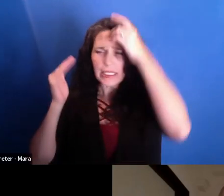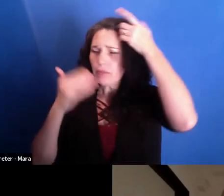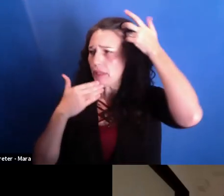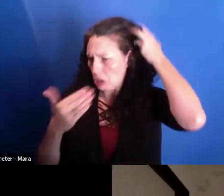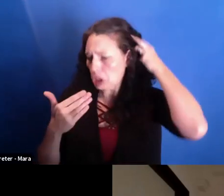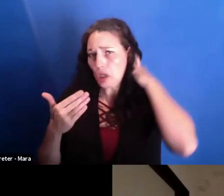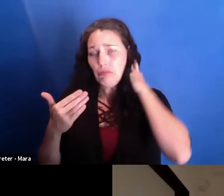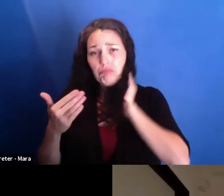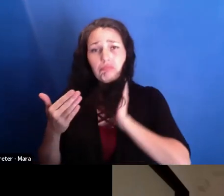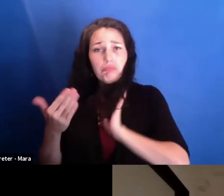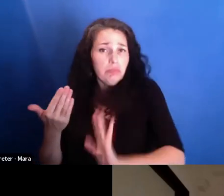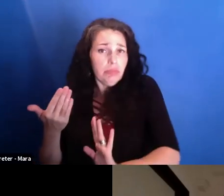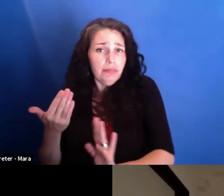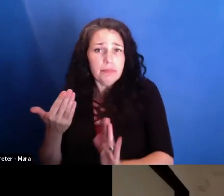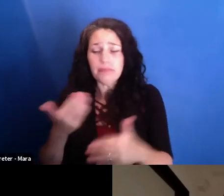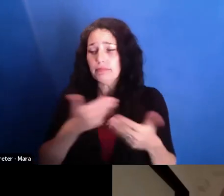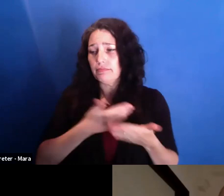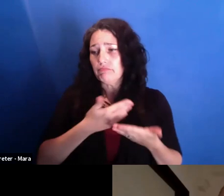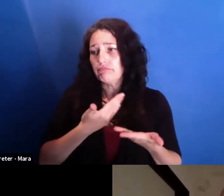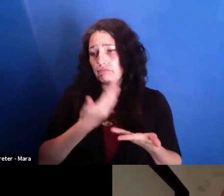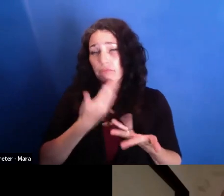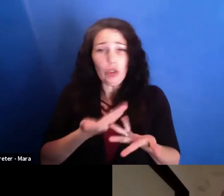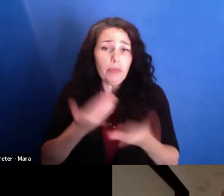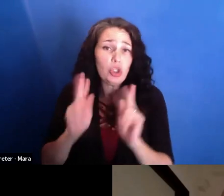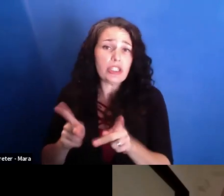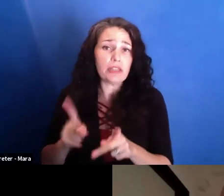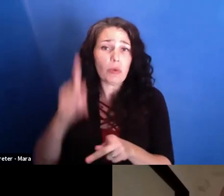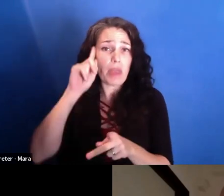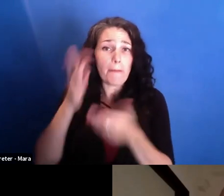And I thought, like, OK, maybe that's the chance to get inside